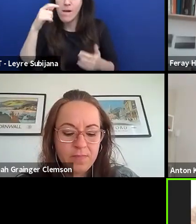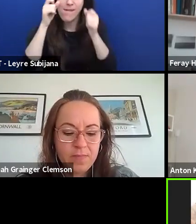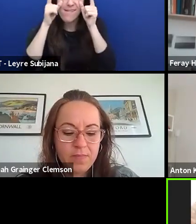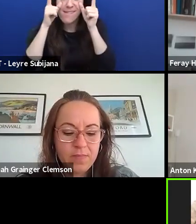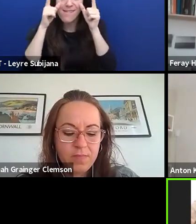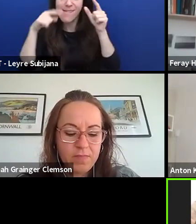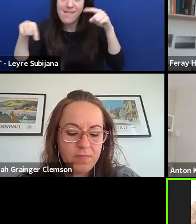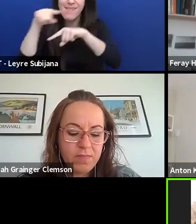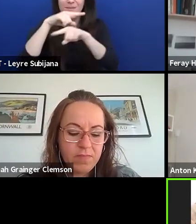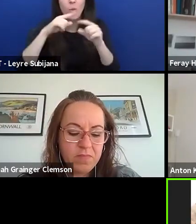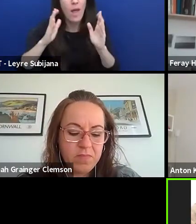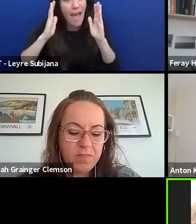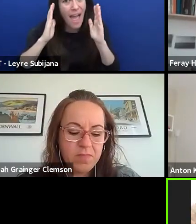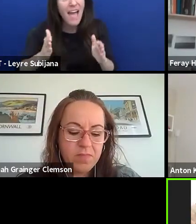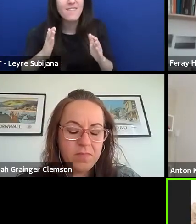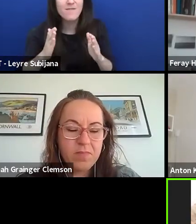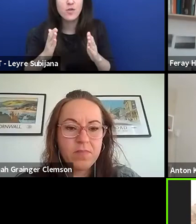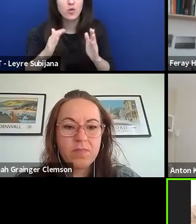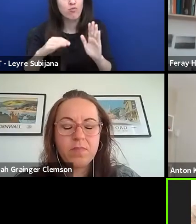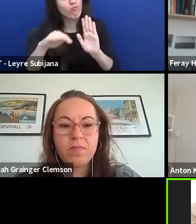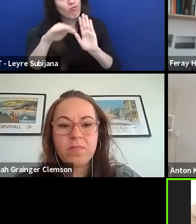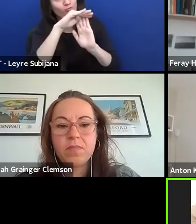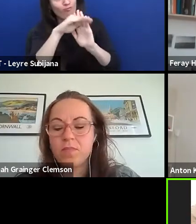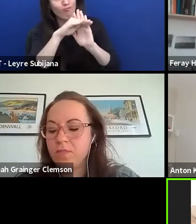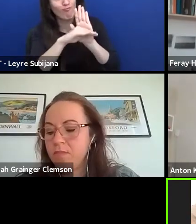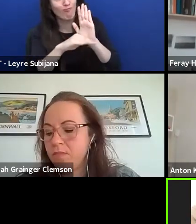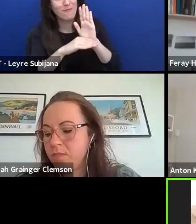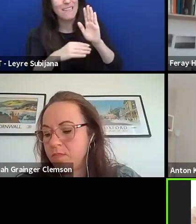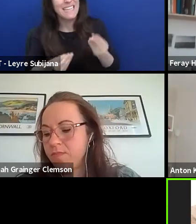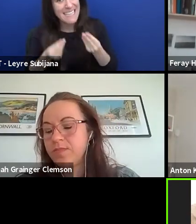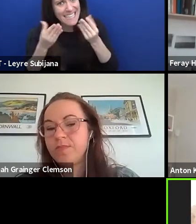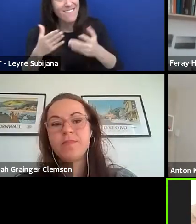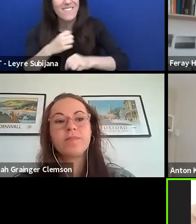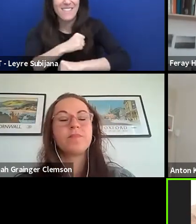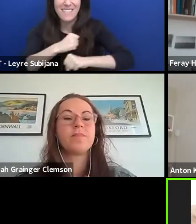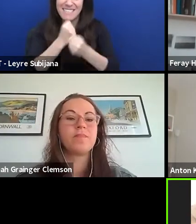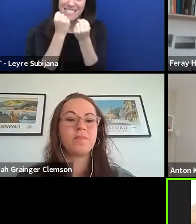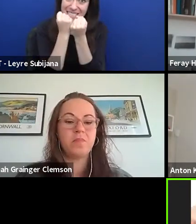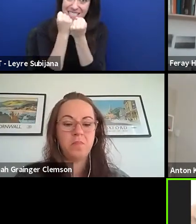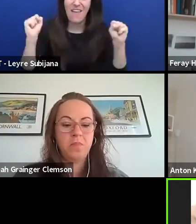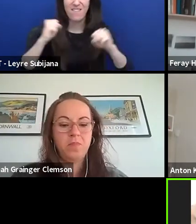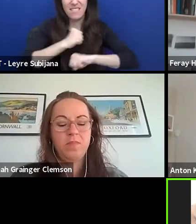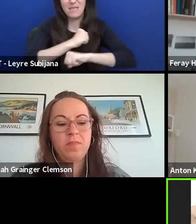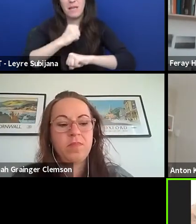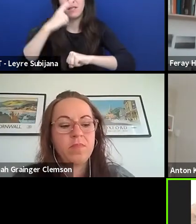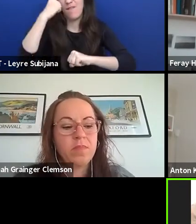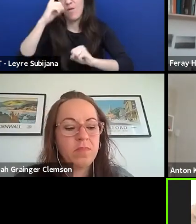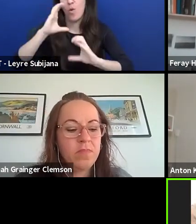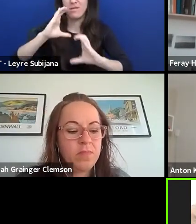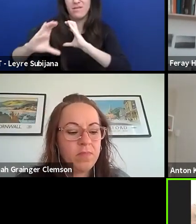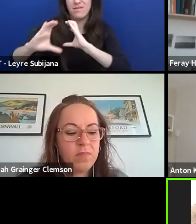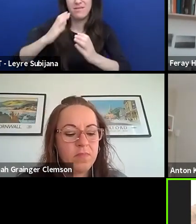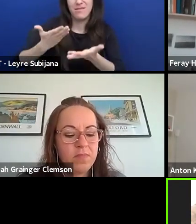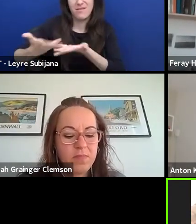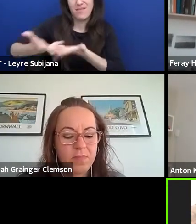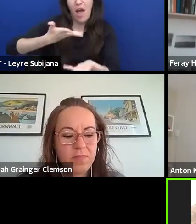that we need set the dialogue with a safe space for a dialogue with teenagers and young audience